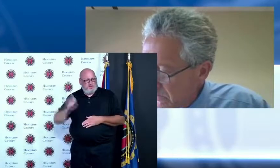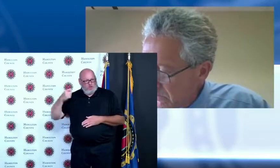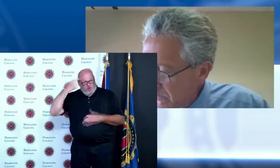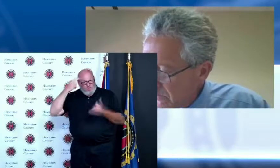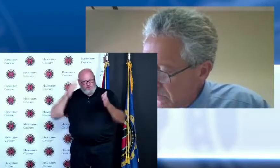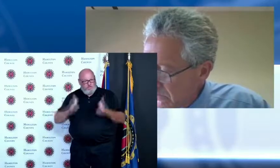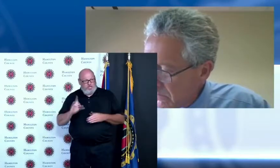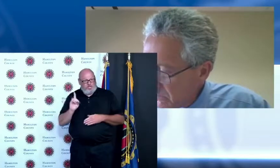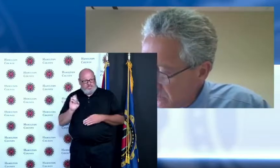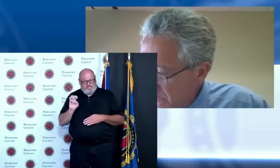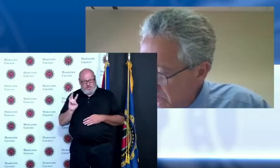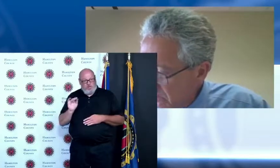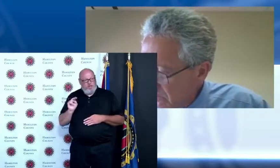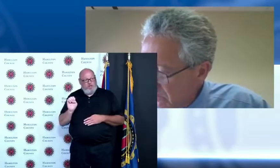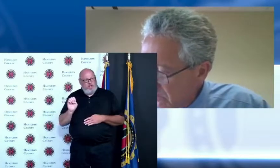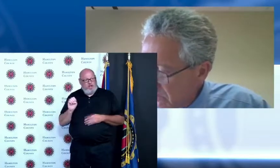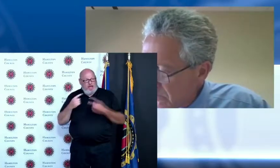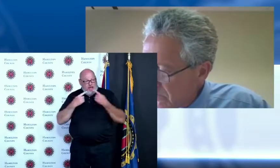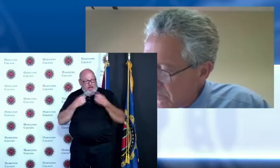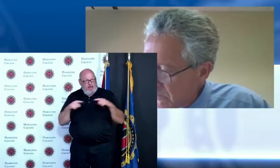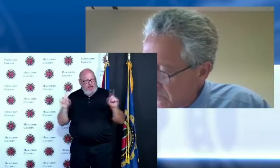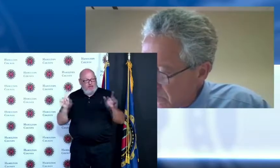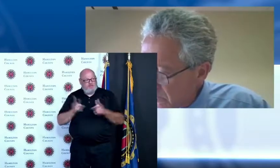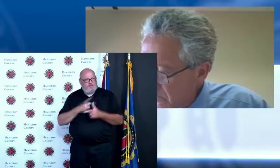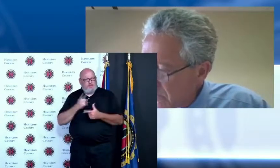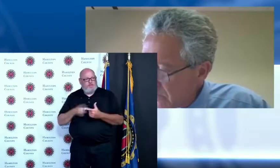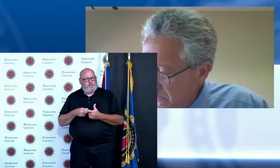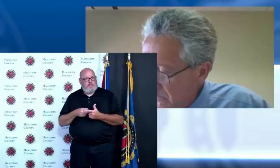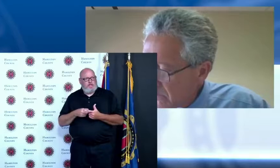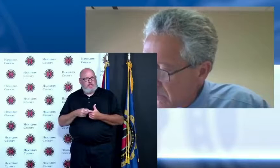overturned a little bit by the announcement from the Centers for Disease Control